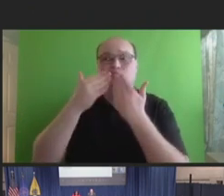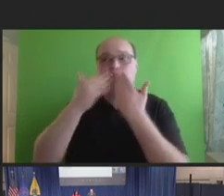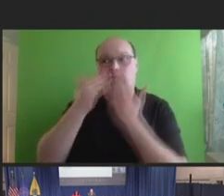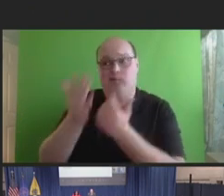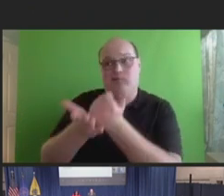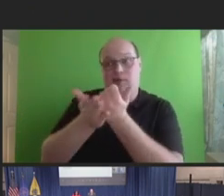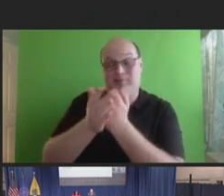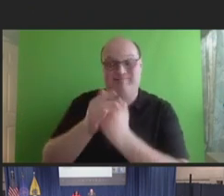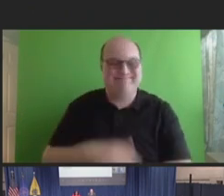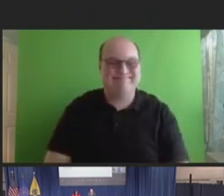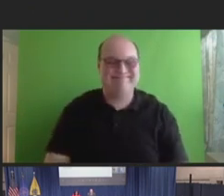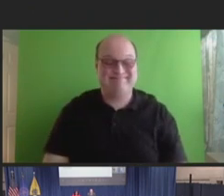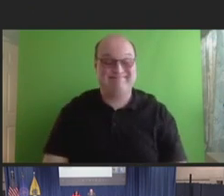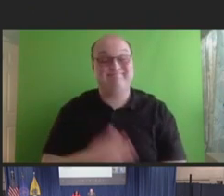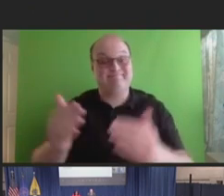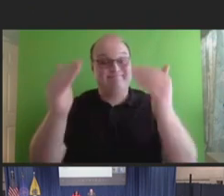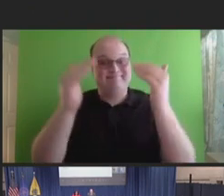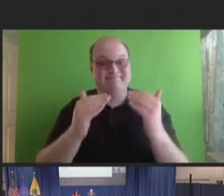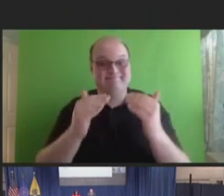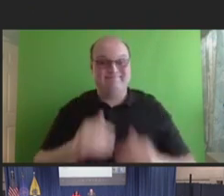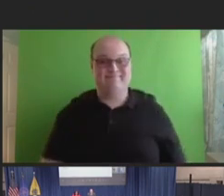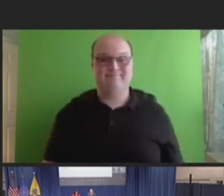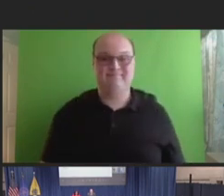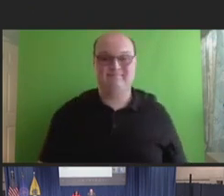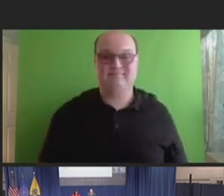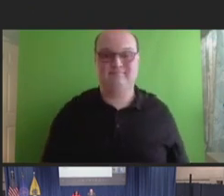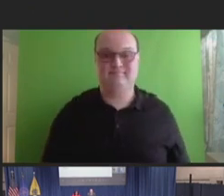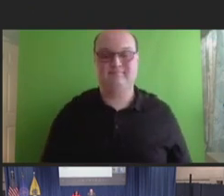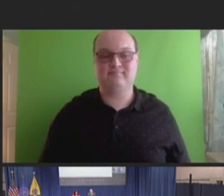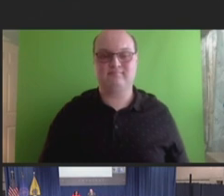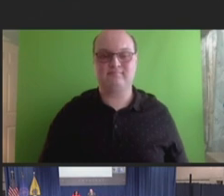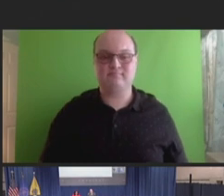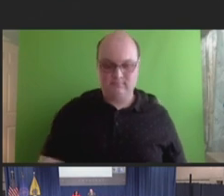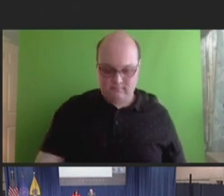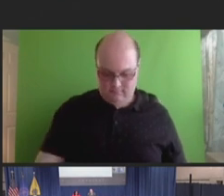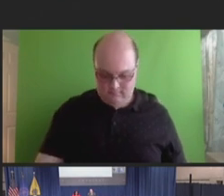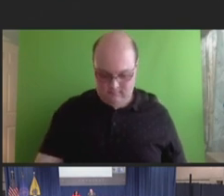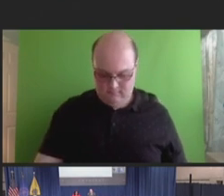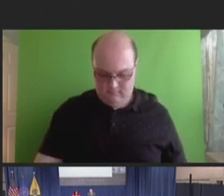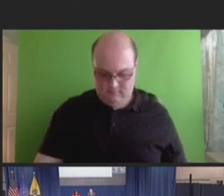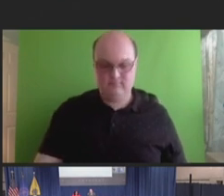to him. Next slide, please. So, you know, this was basically published